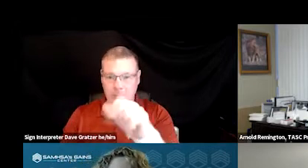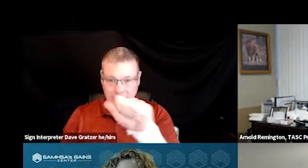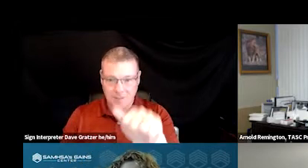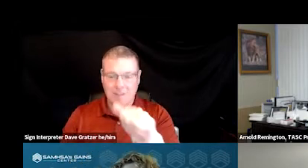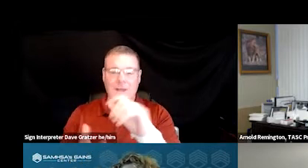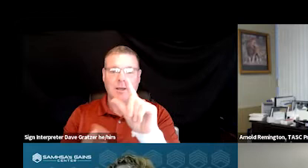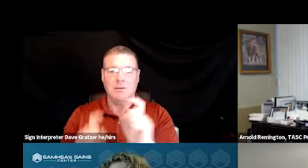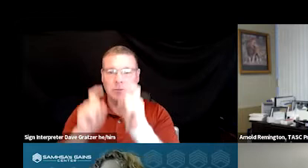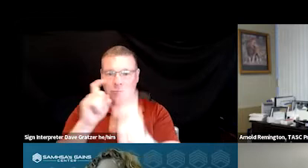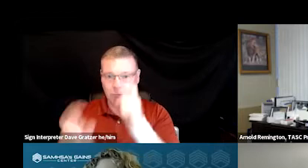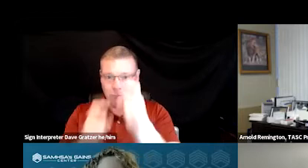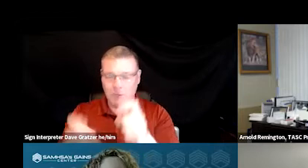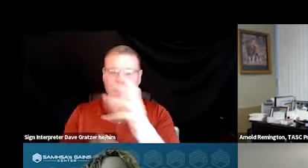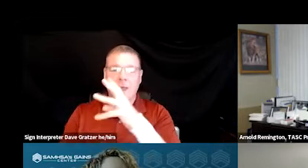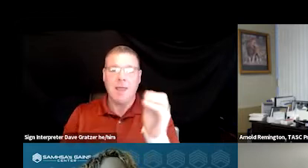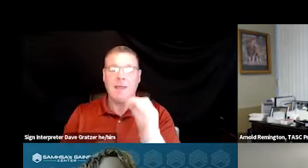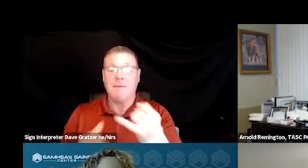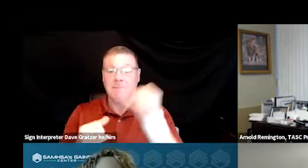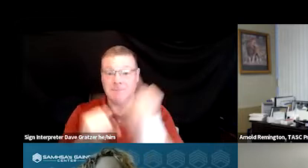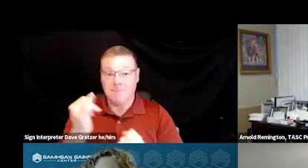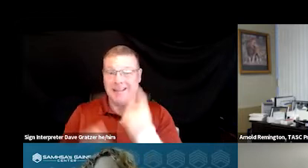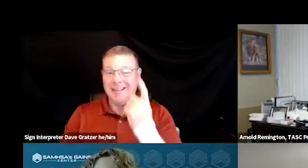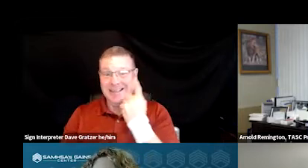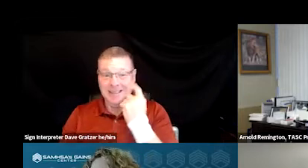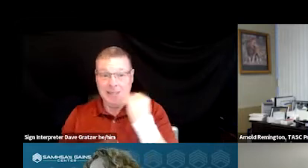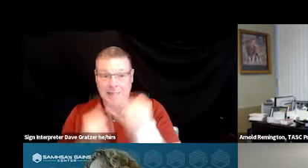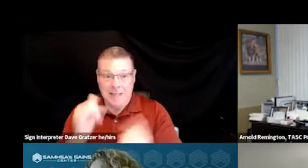And then finally this past year, our state became